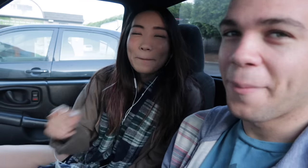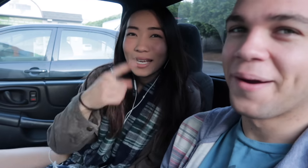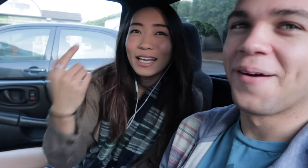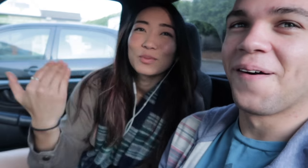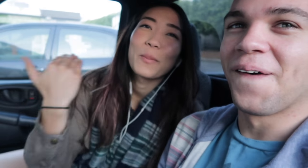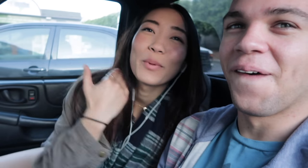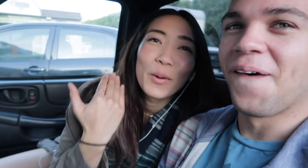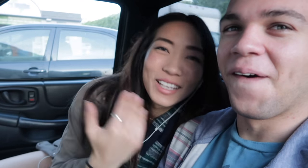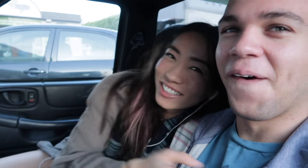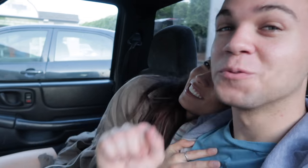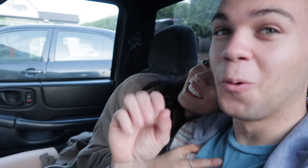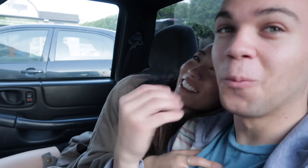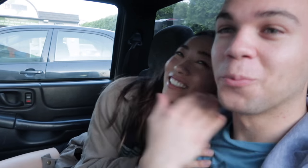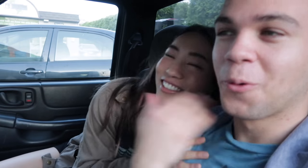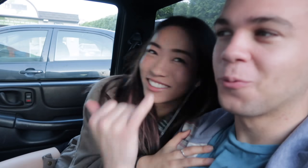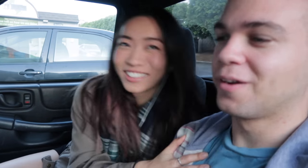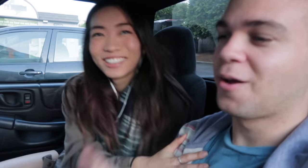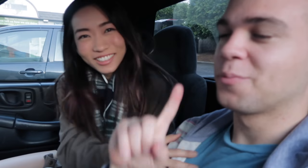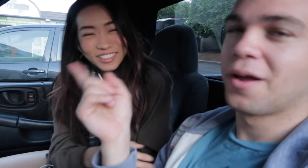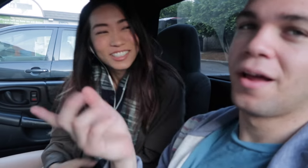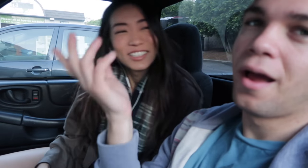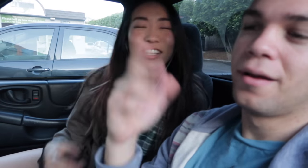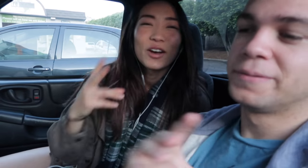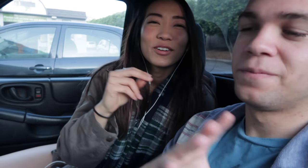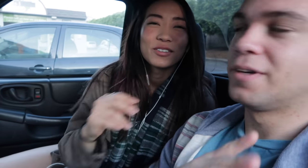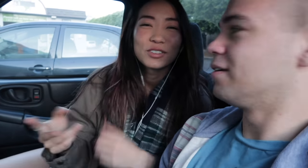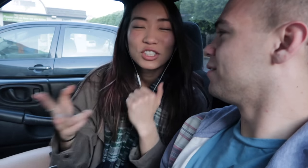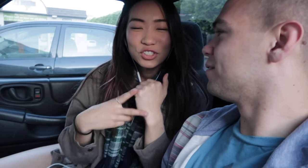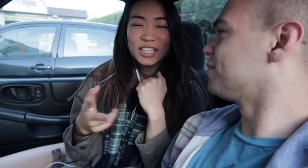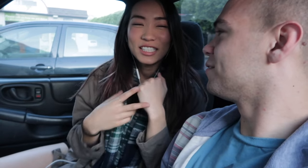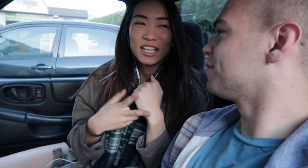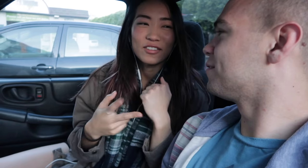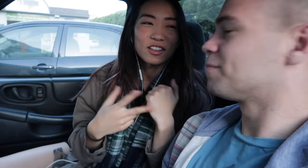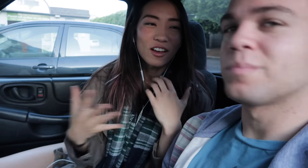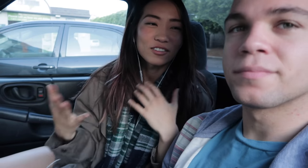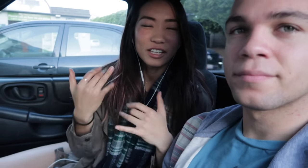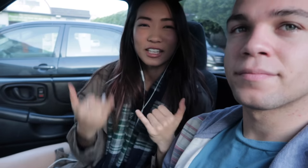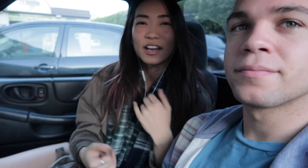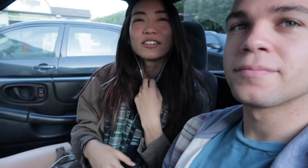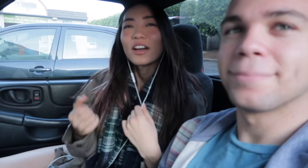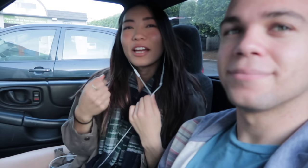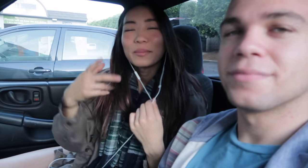because we're broke! so broke now but ah its fine no we're just trying to save a lot right now sorry I'm